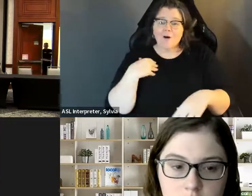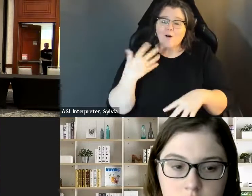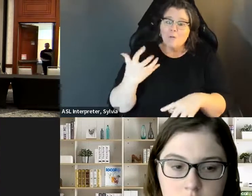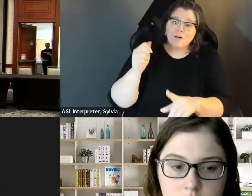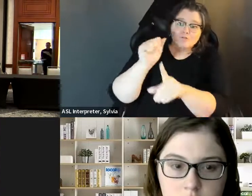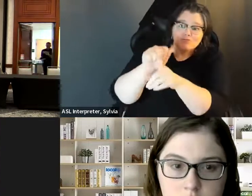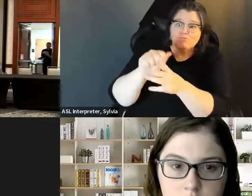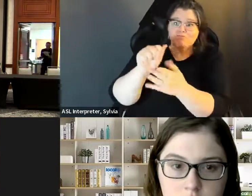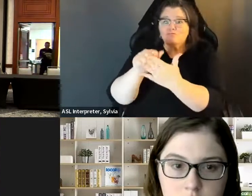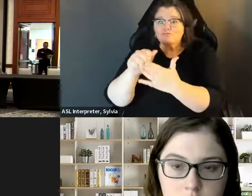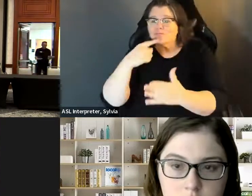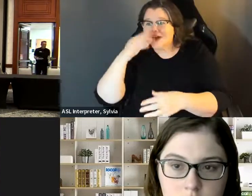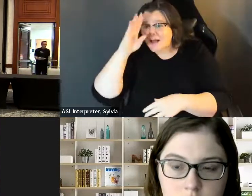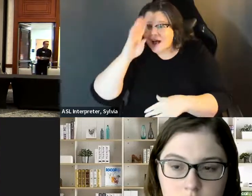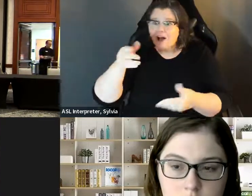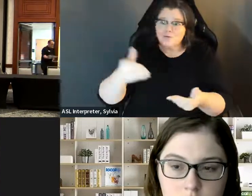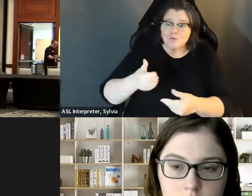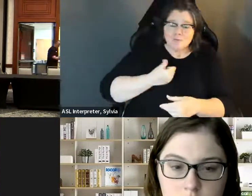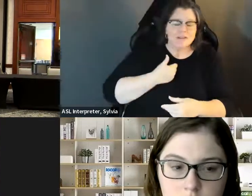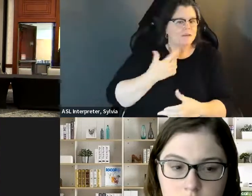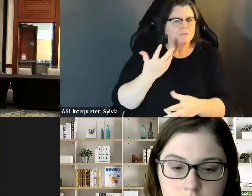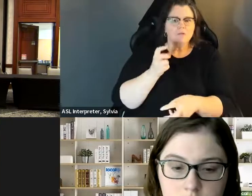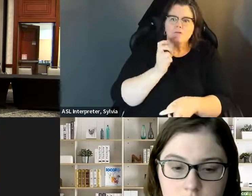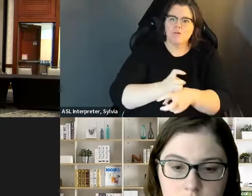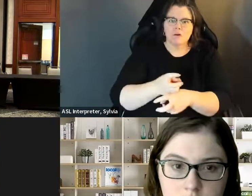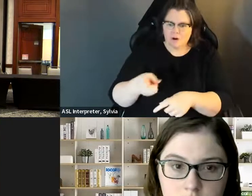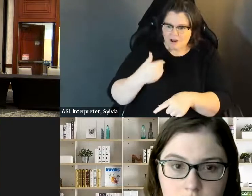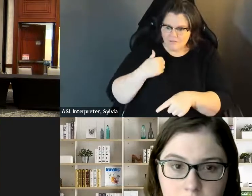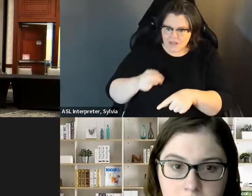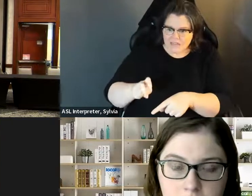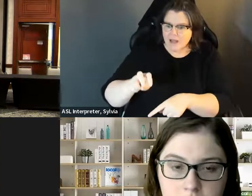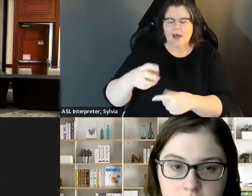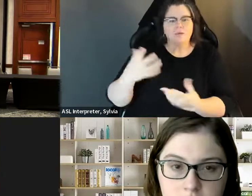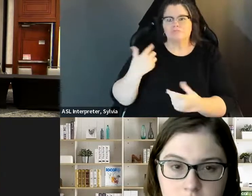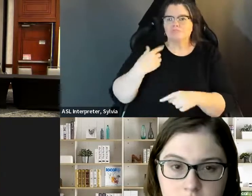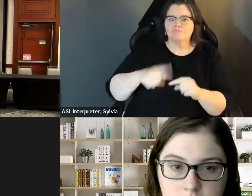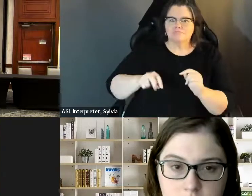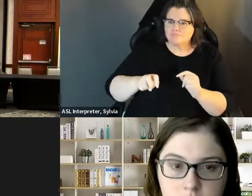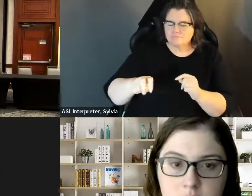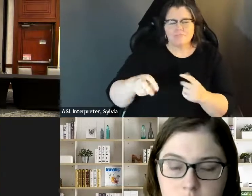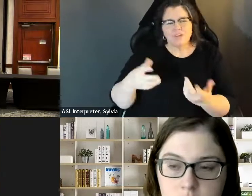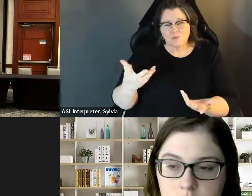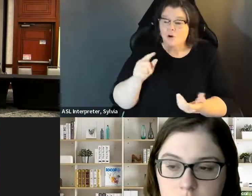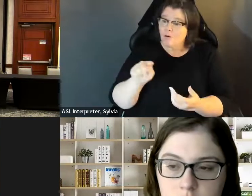not like I can go up and knock on someone's door if there's a step to their door. It's not like I can come and say hey,